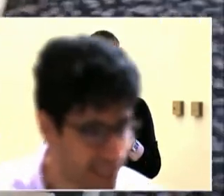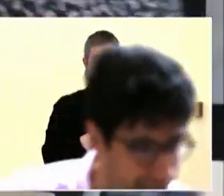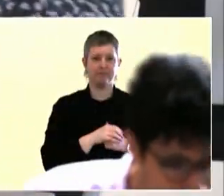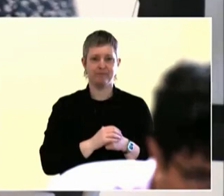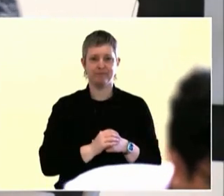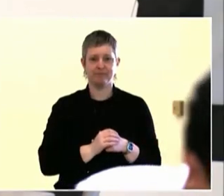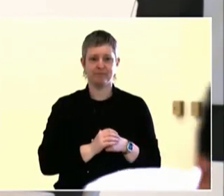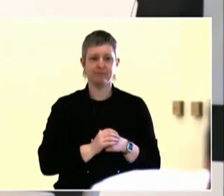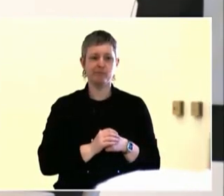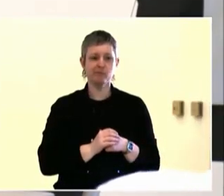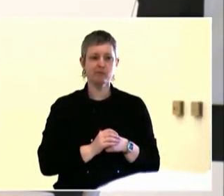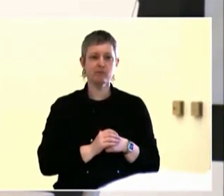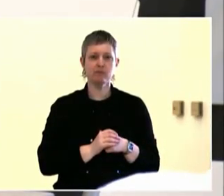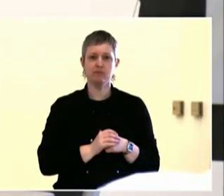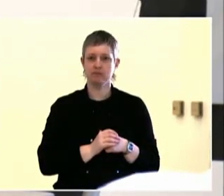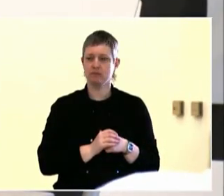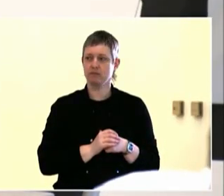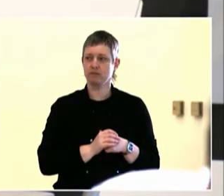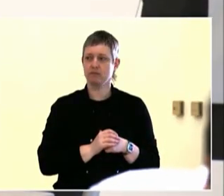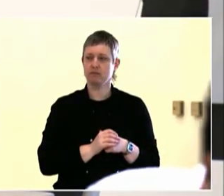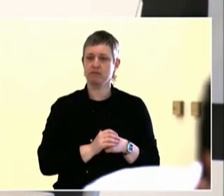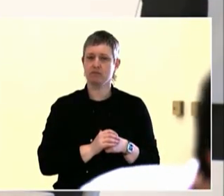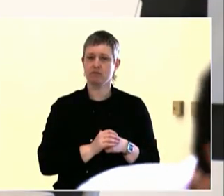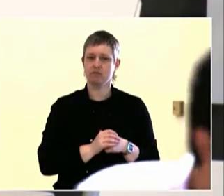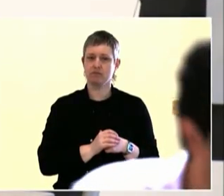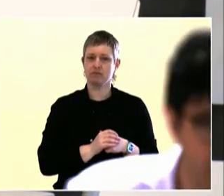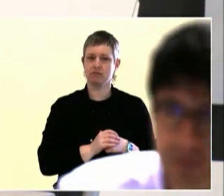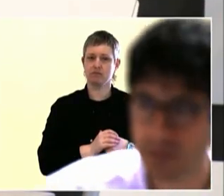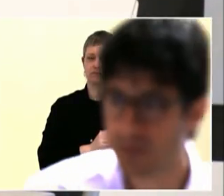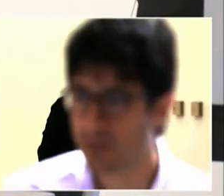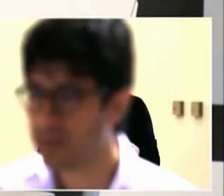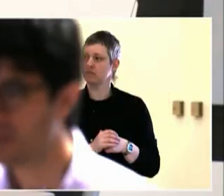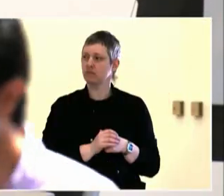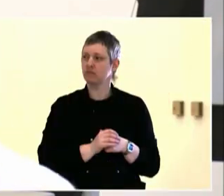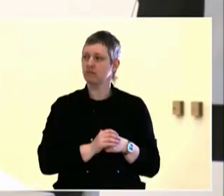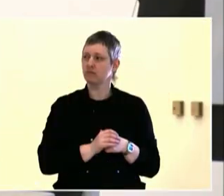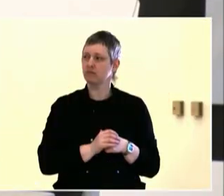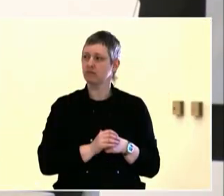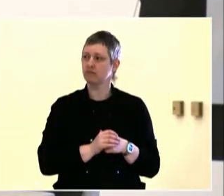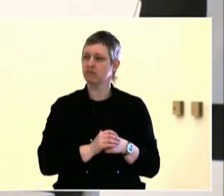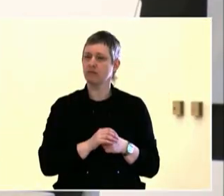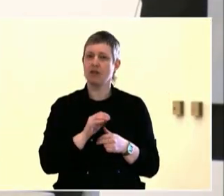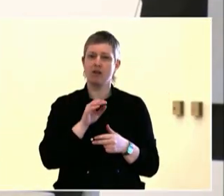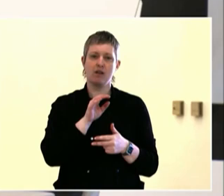policy center and all, Kitchen Table, and to be a student again.